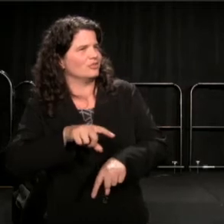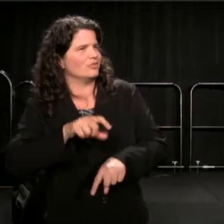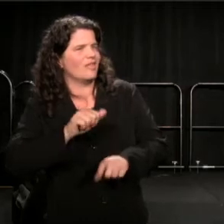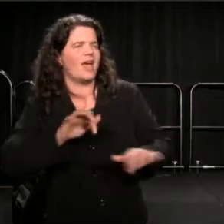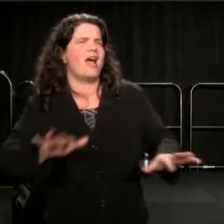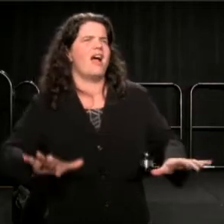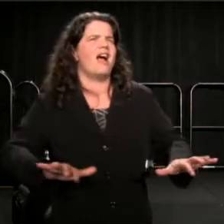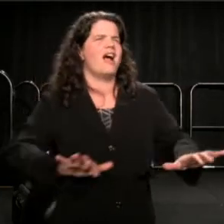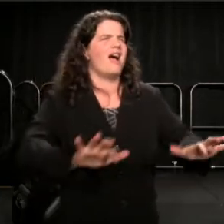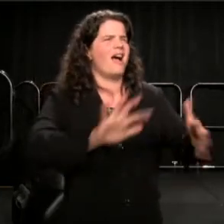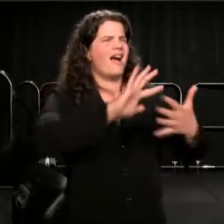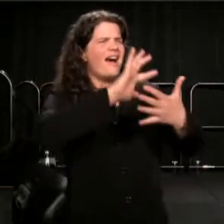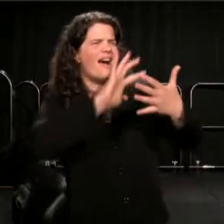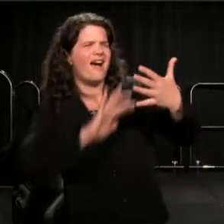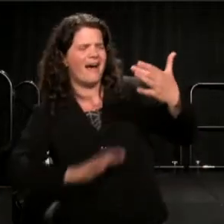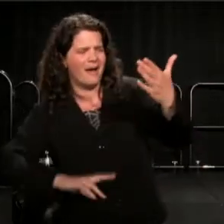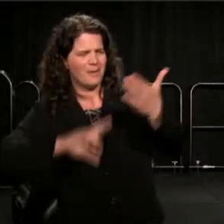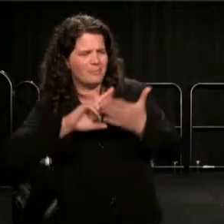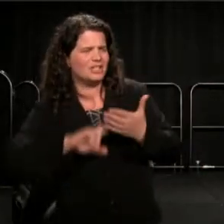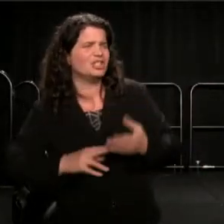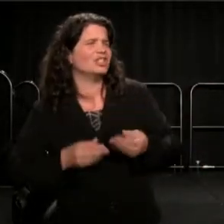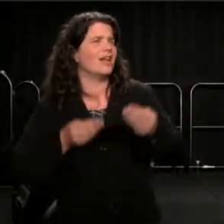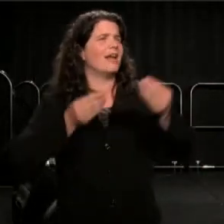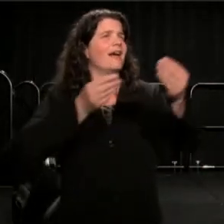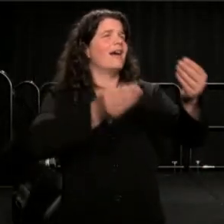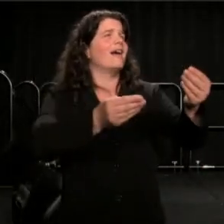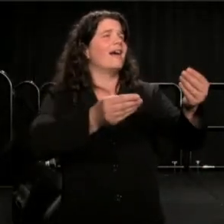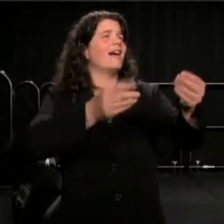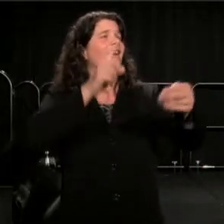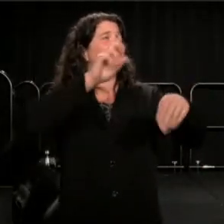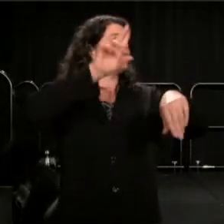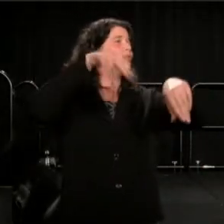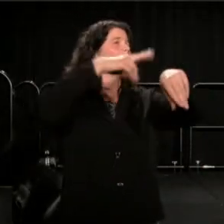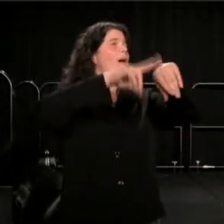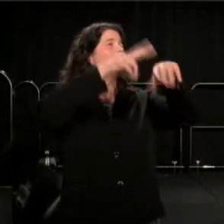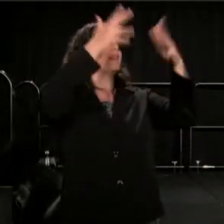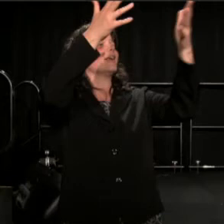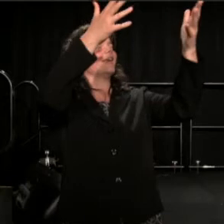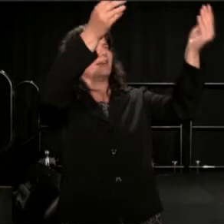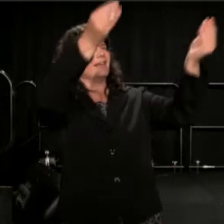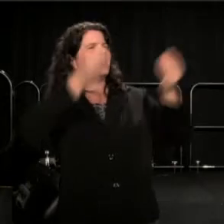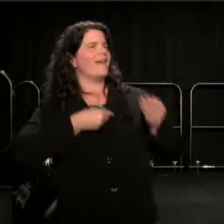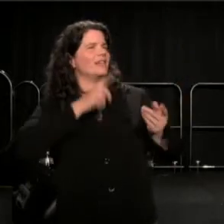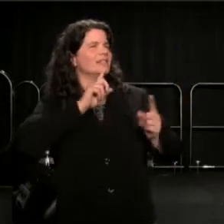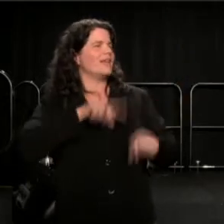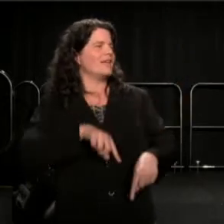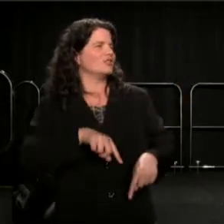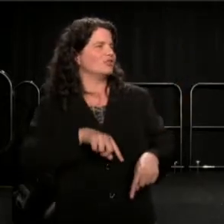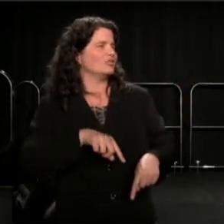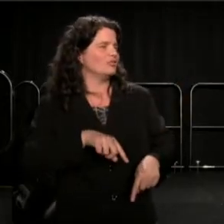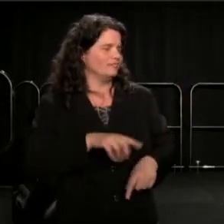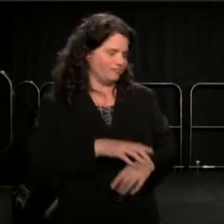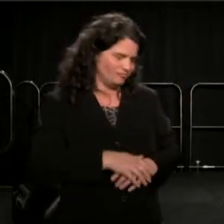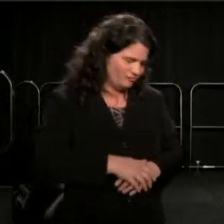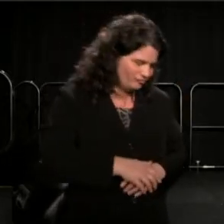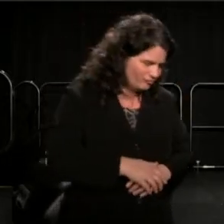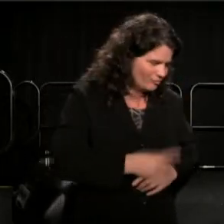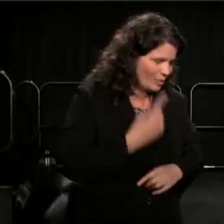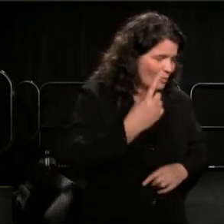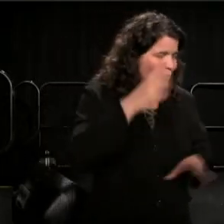Do you know the answer the Republic gave us? My phone rang one Sunday morning, and a co-worker was telling me,